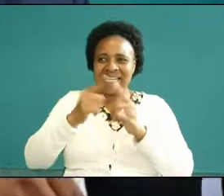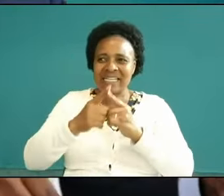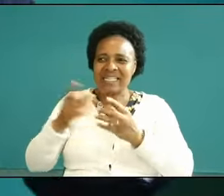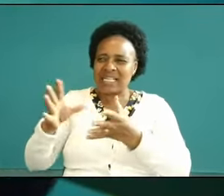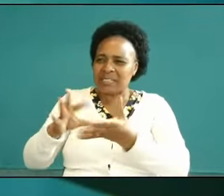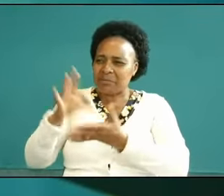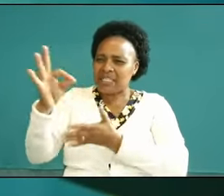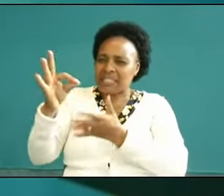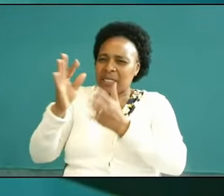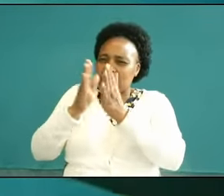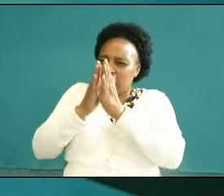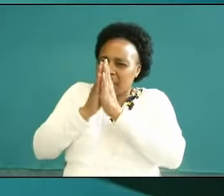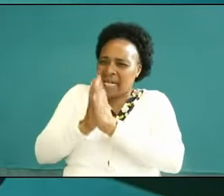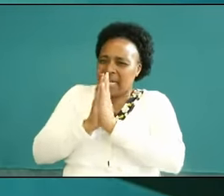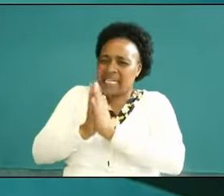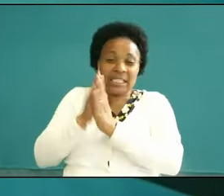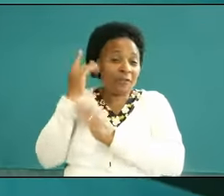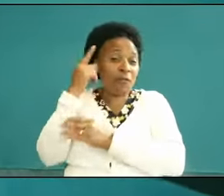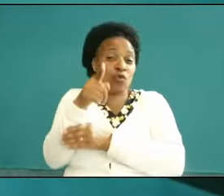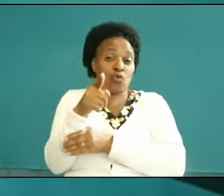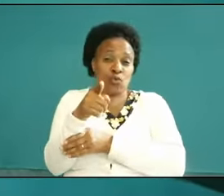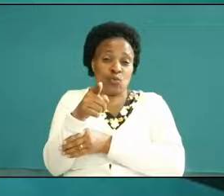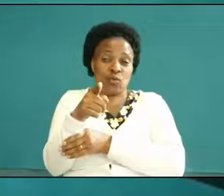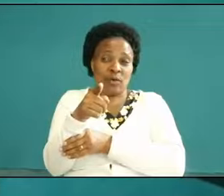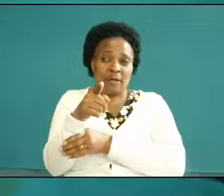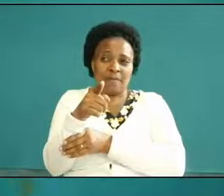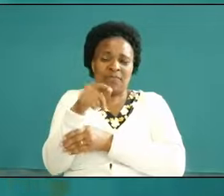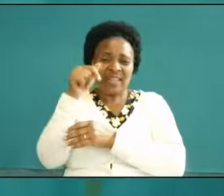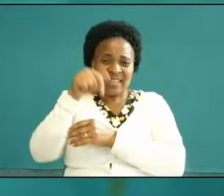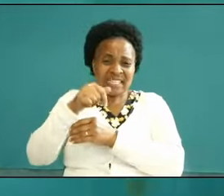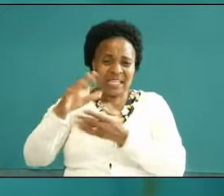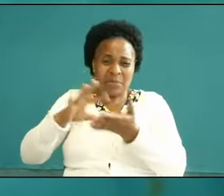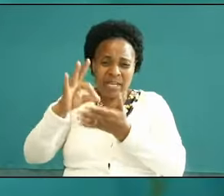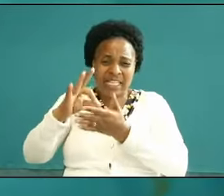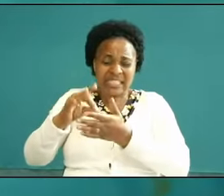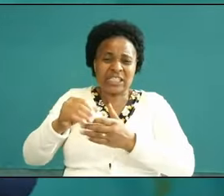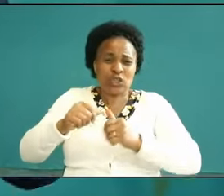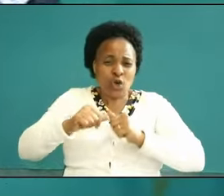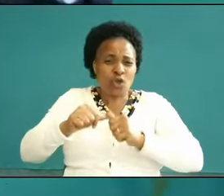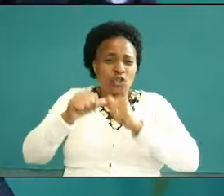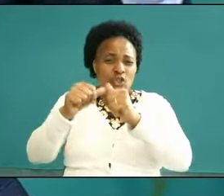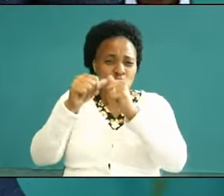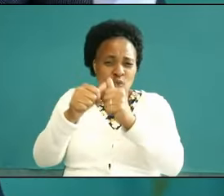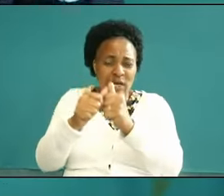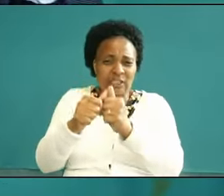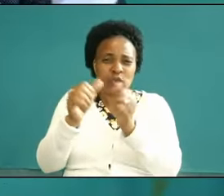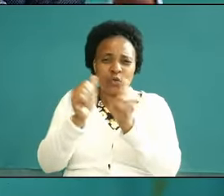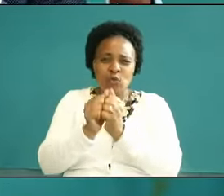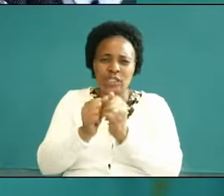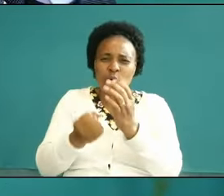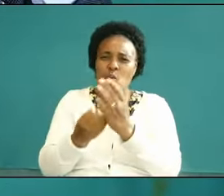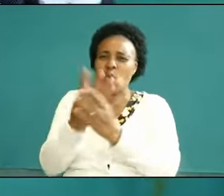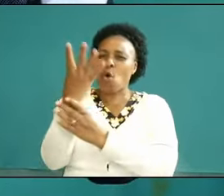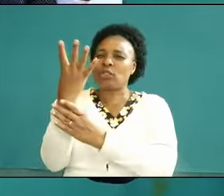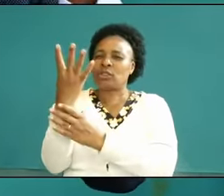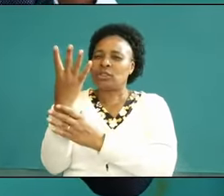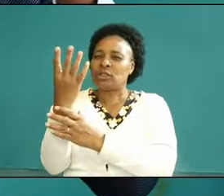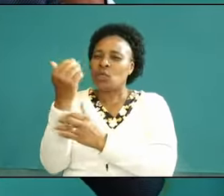prays for us can somebody say Amen the spirit intercedes for us with grow that human cannot